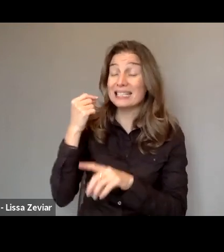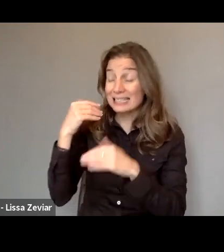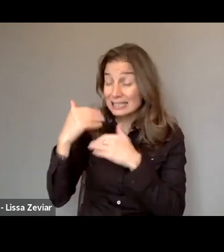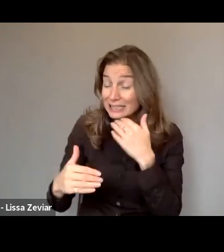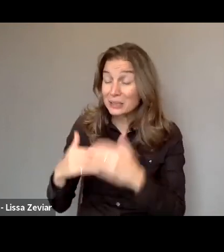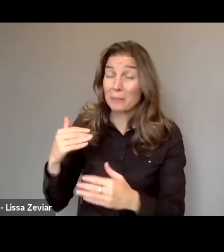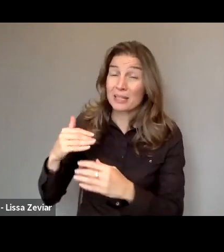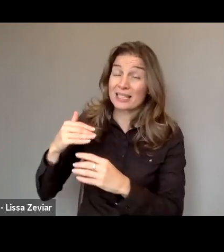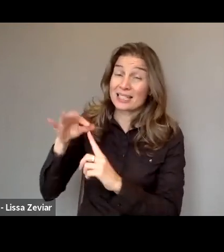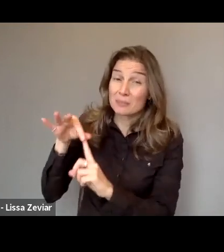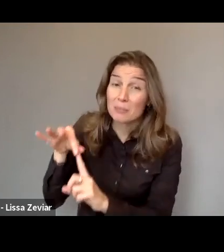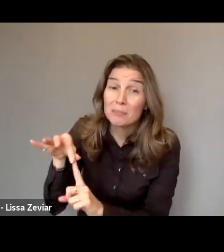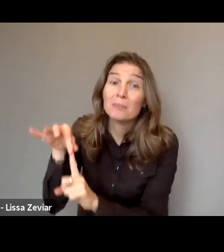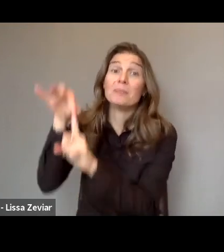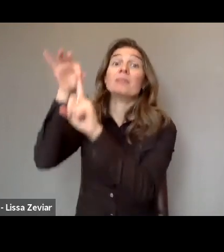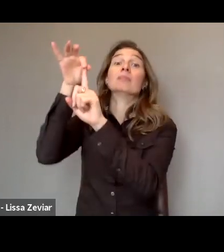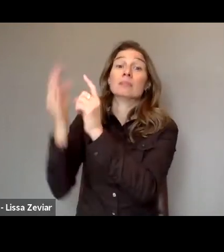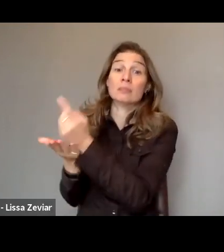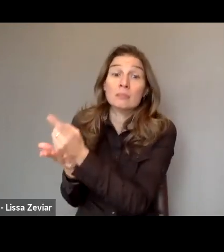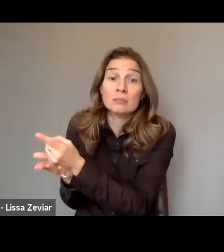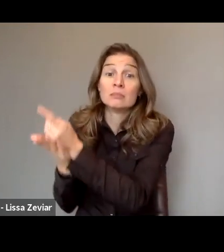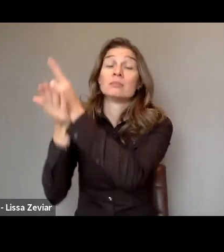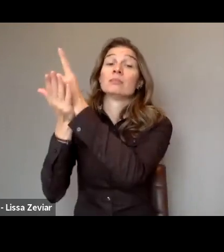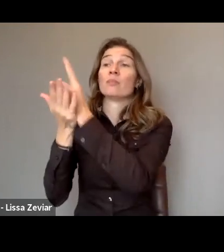to helplines, support services and to the judicial system.